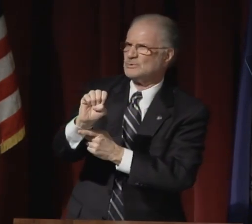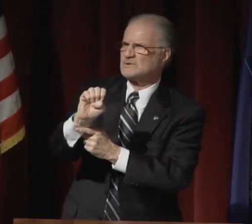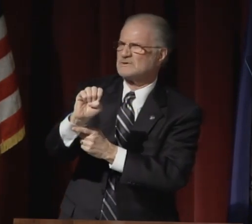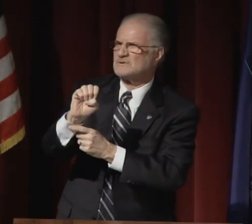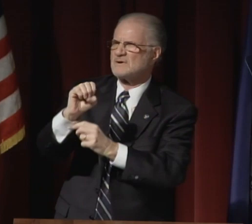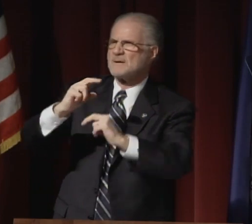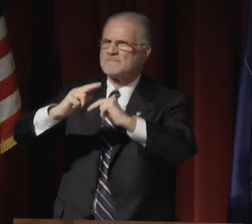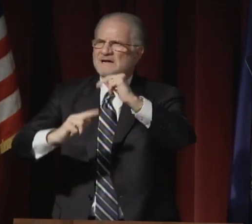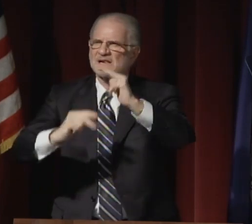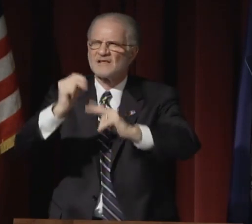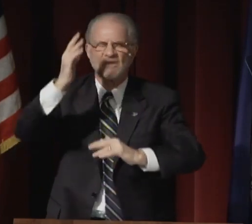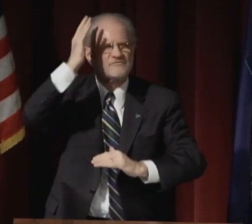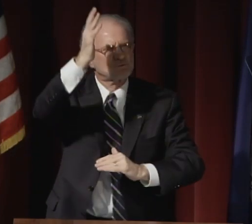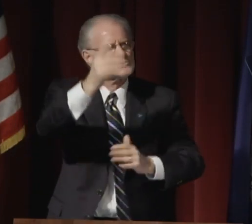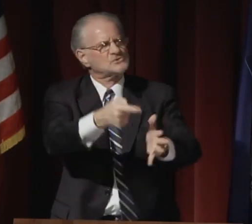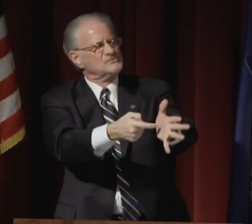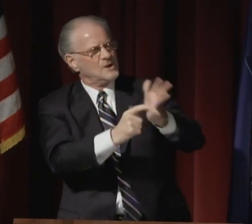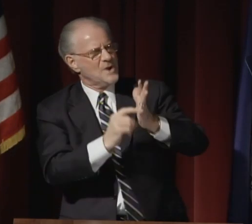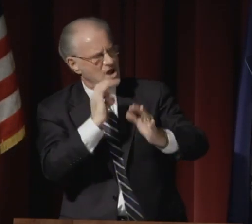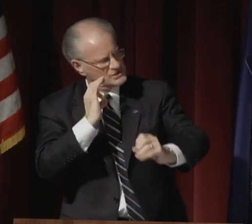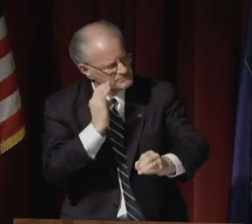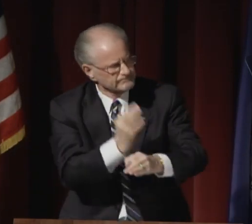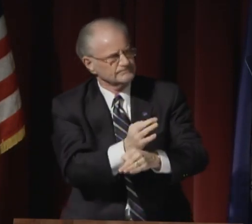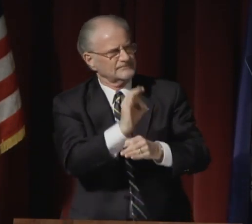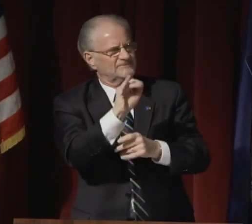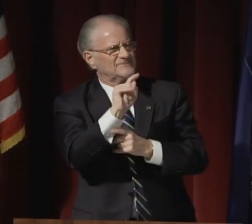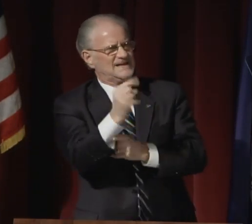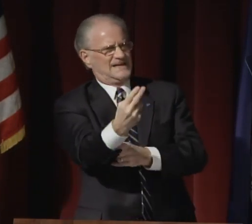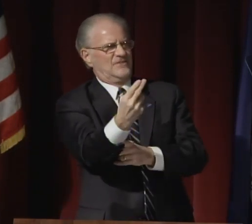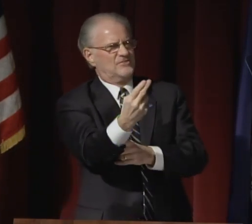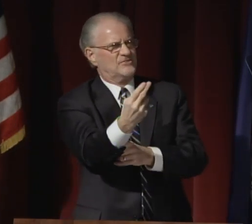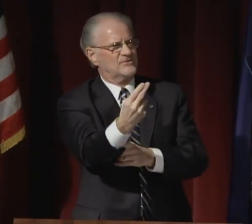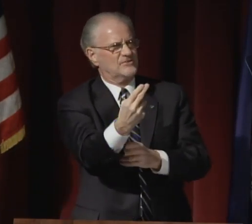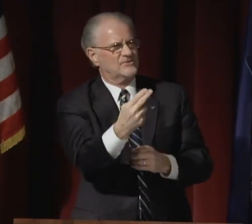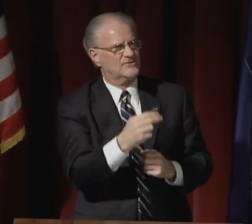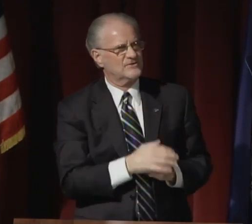Building the future requires fortitude.